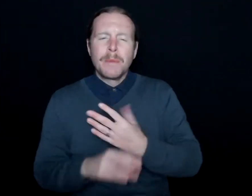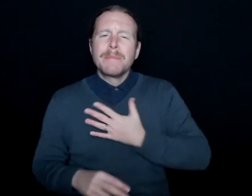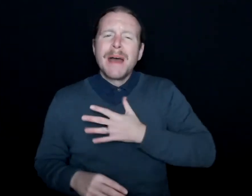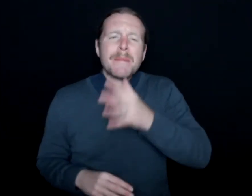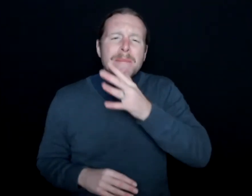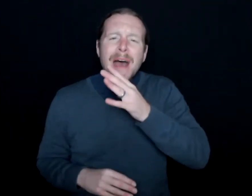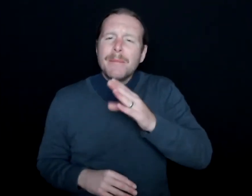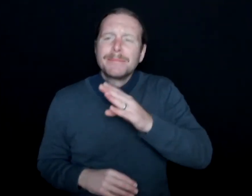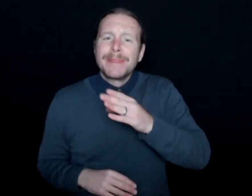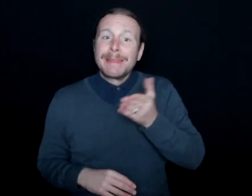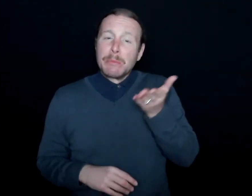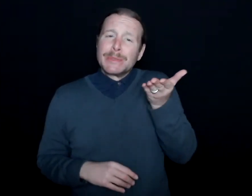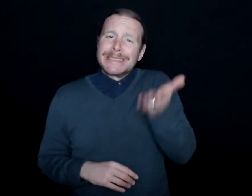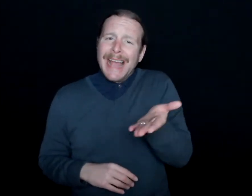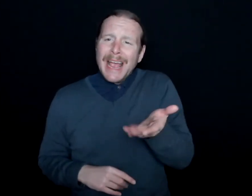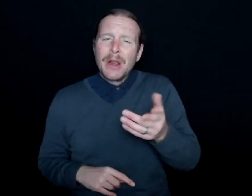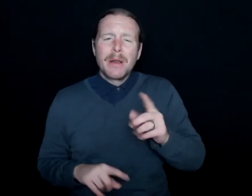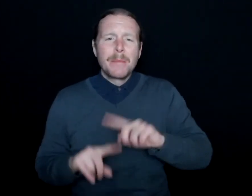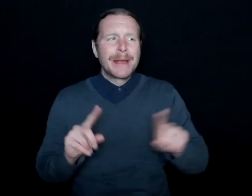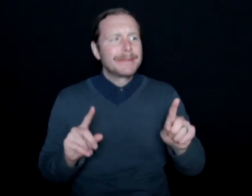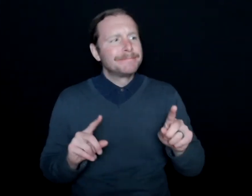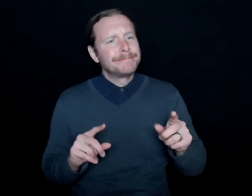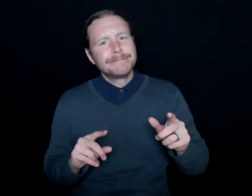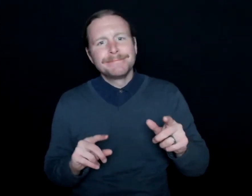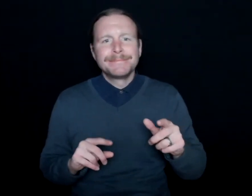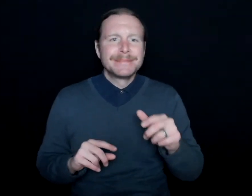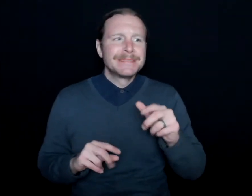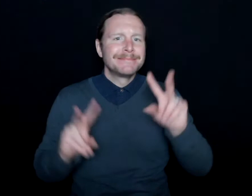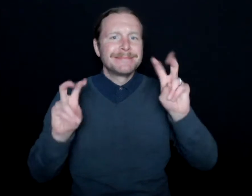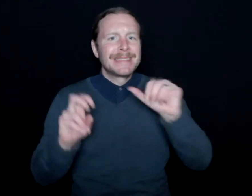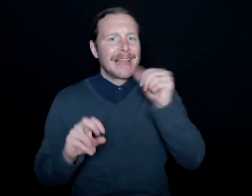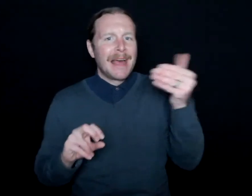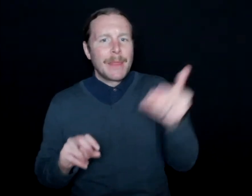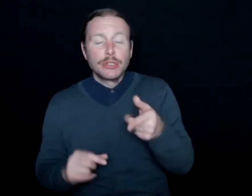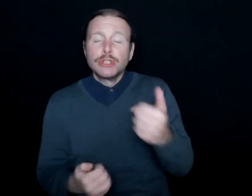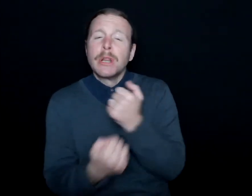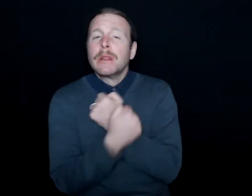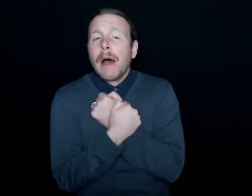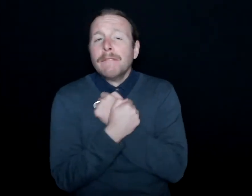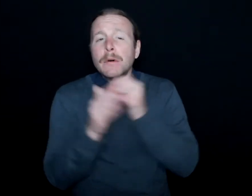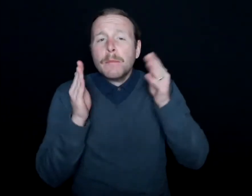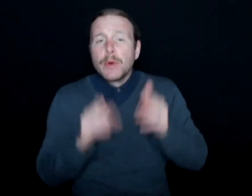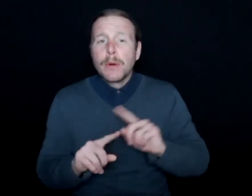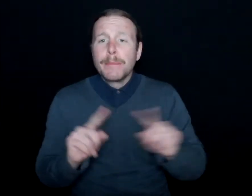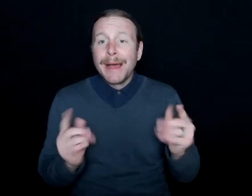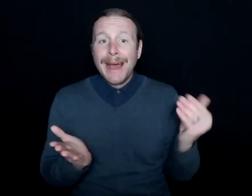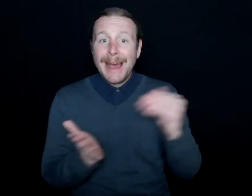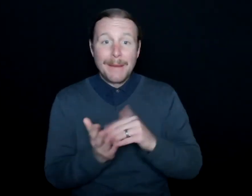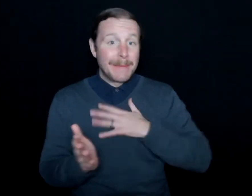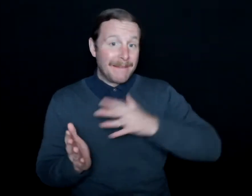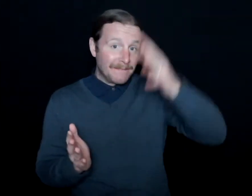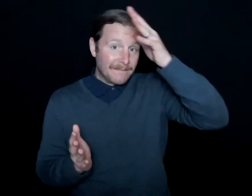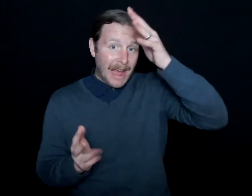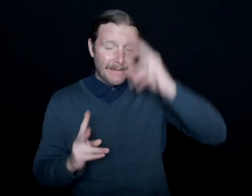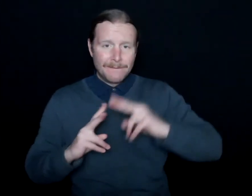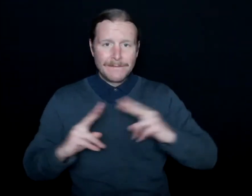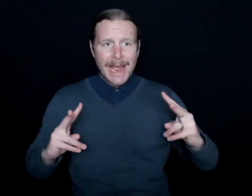My mom was there, but kind of wasn't there-- loving person, but again, my father being a very violent